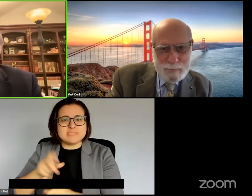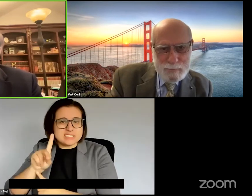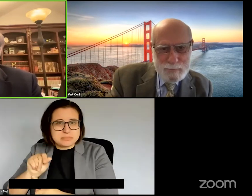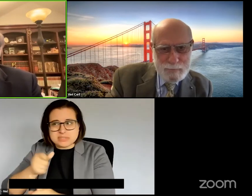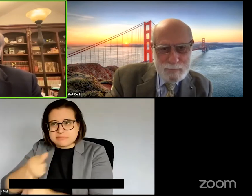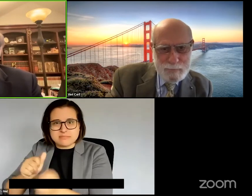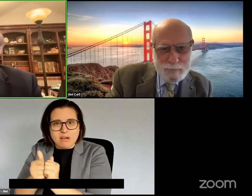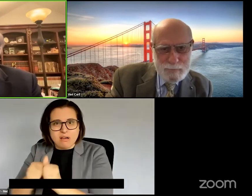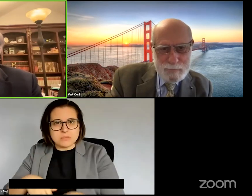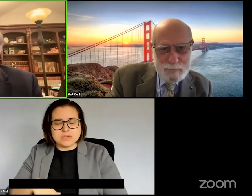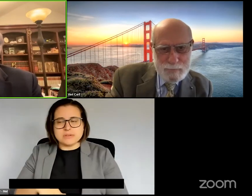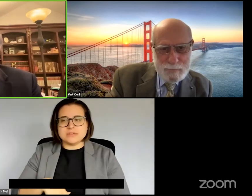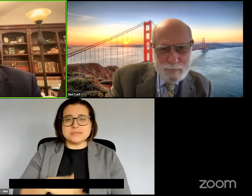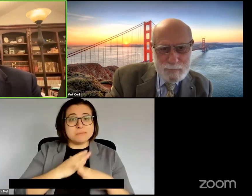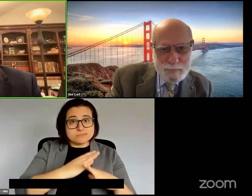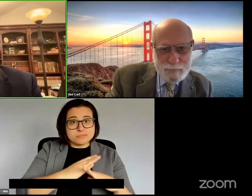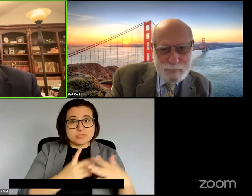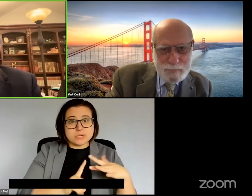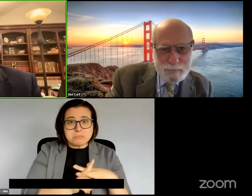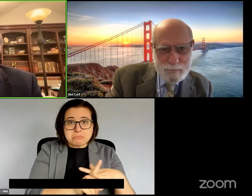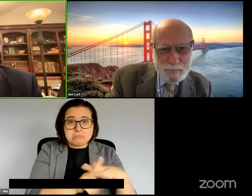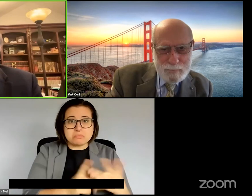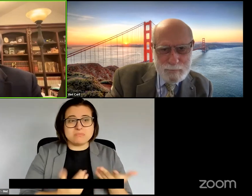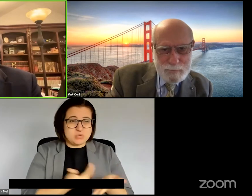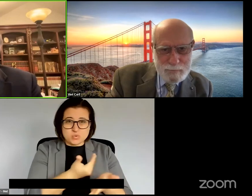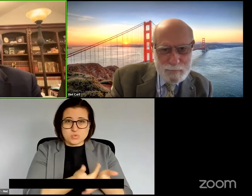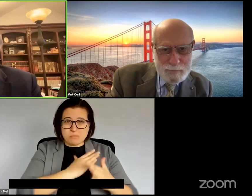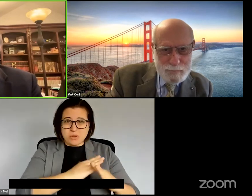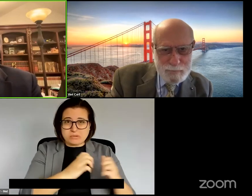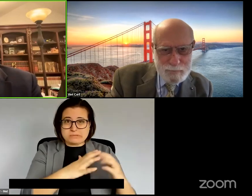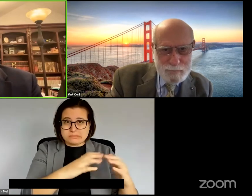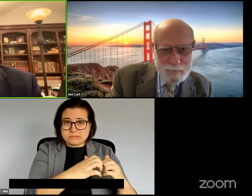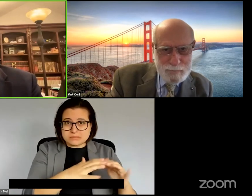We'll try to look at what barriers they may -- new barriers they may present.